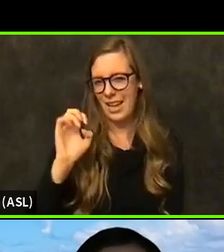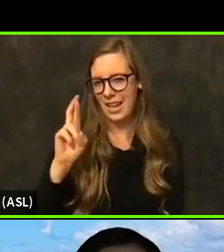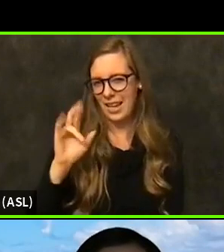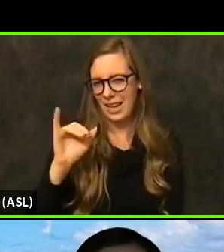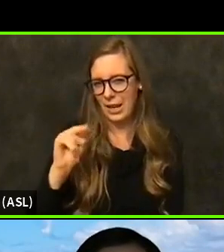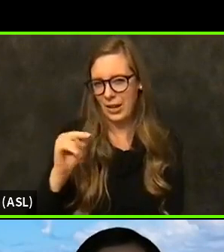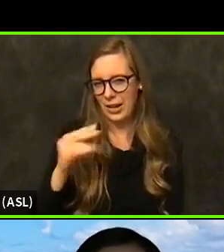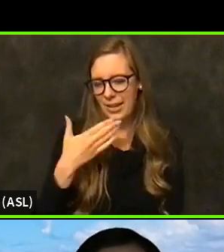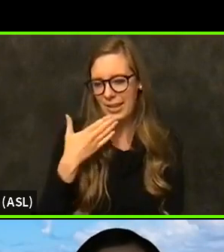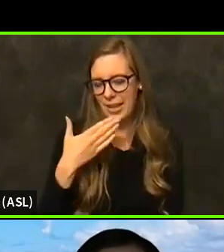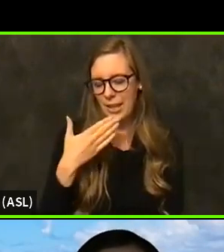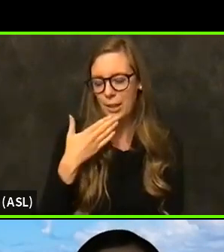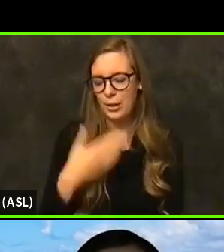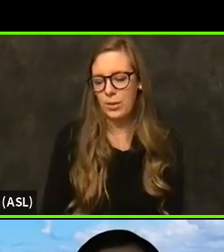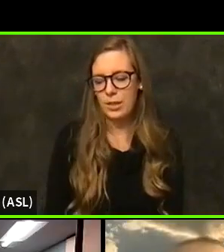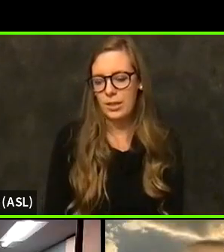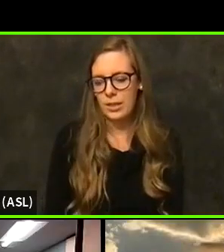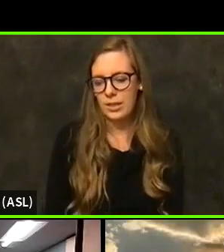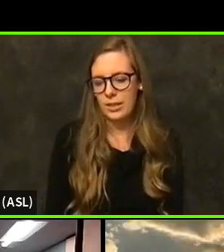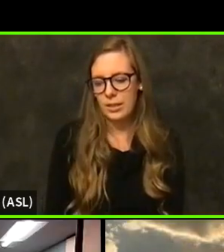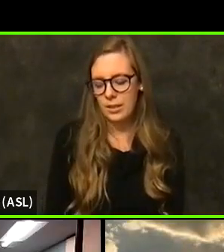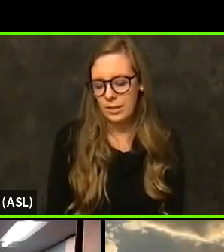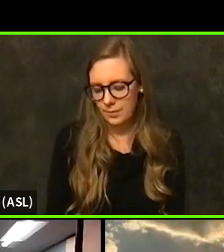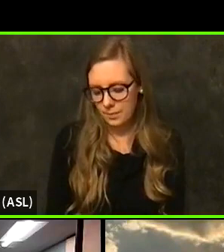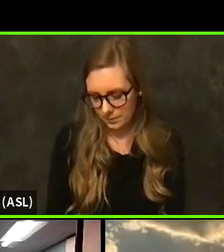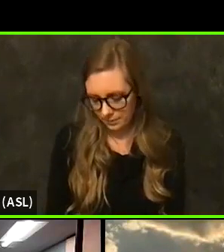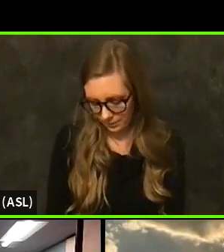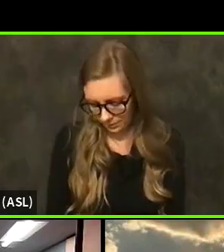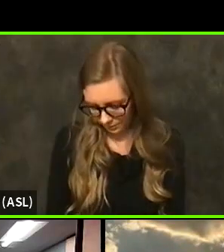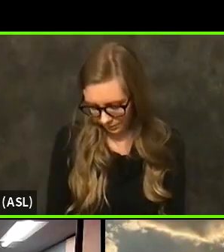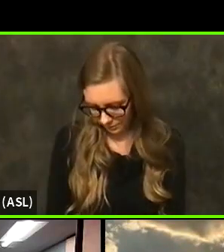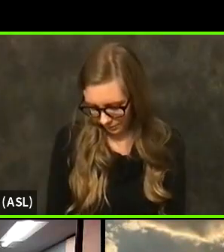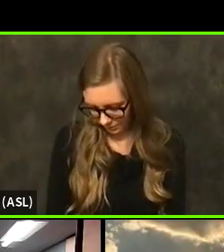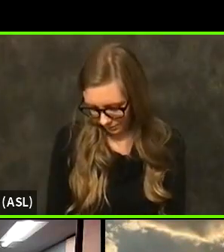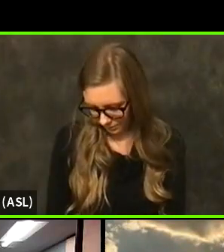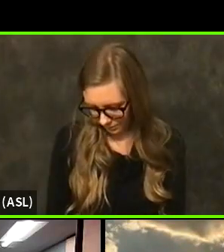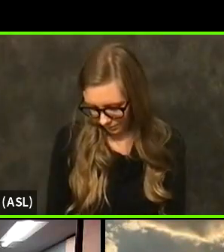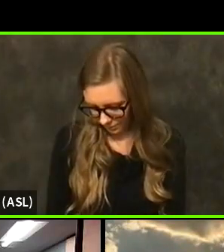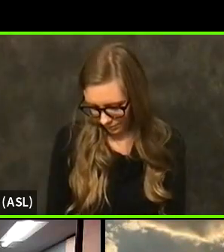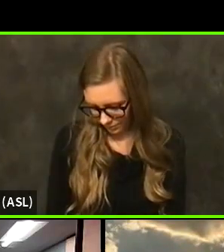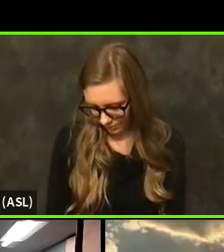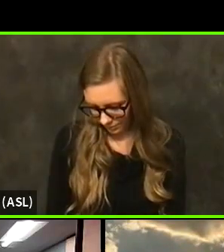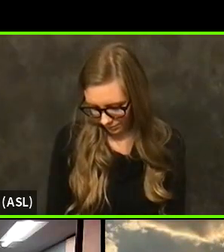So I notice that in the chart on